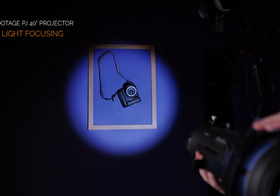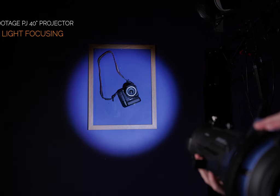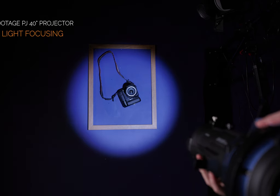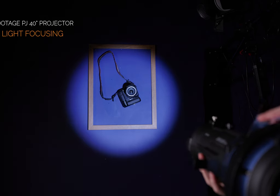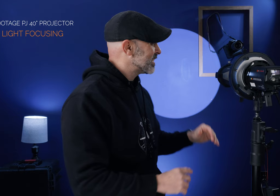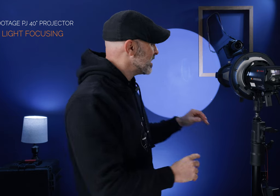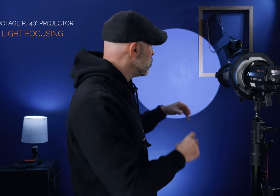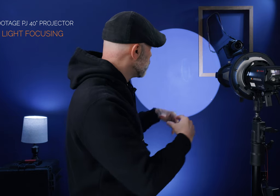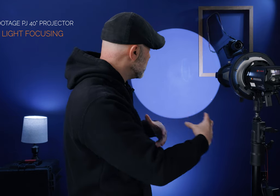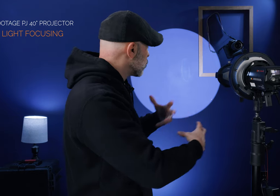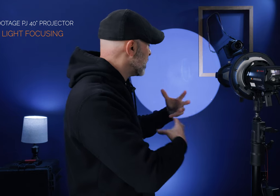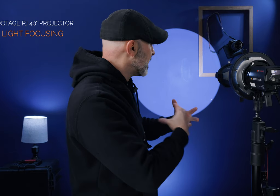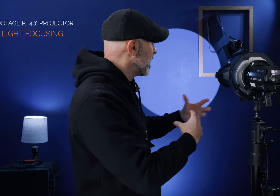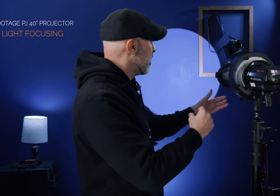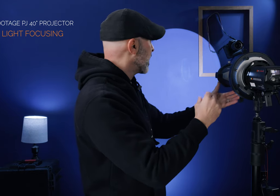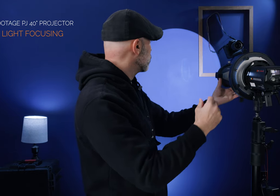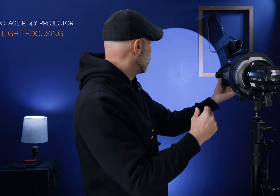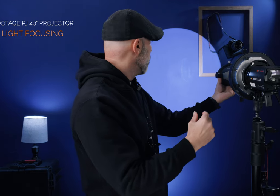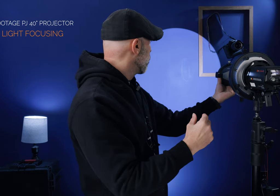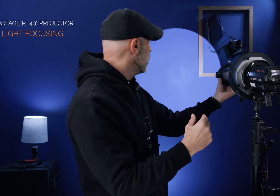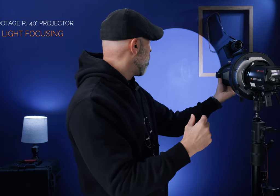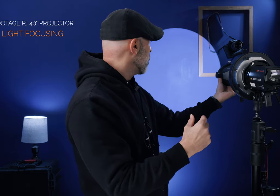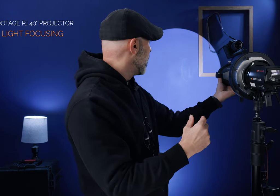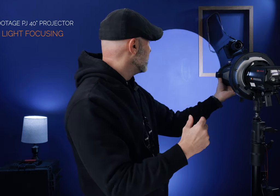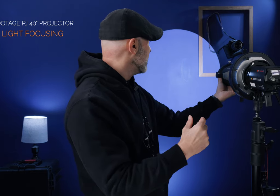process because this lets you really start to get that control if you want really hard lines like